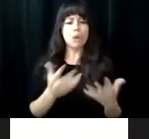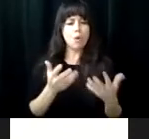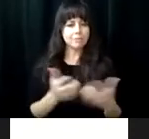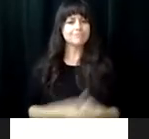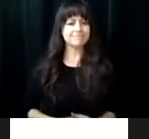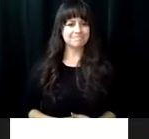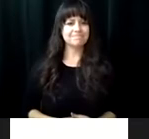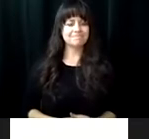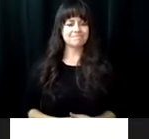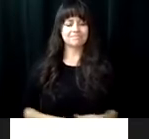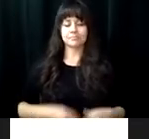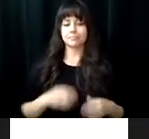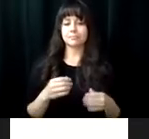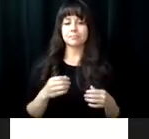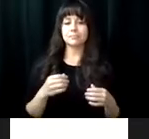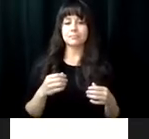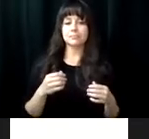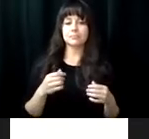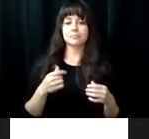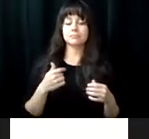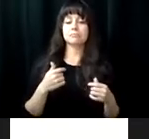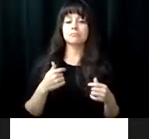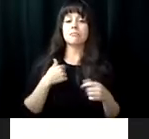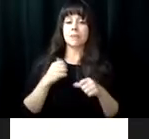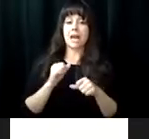, I left from there with the confidence of being able to do anything I